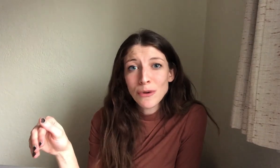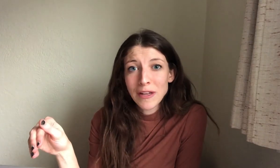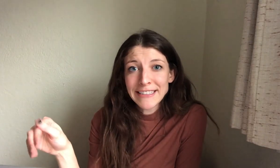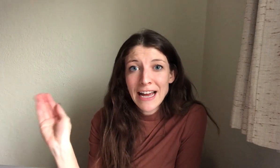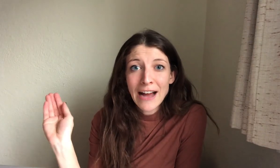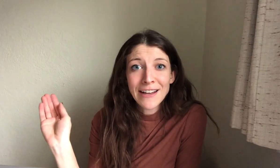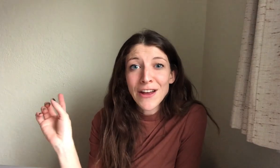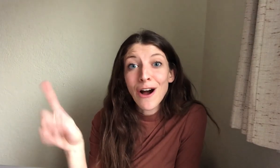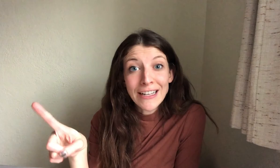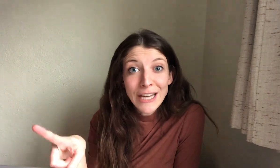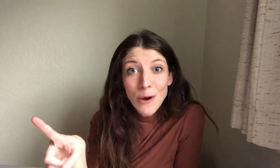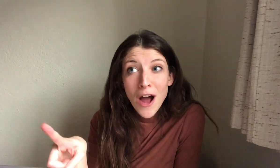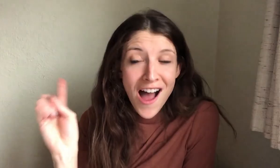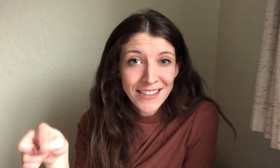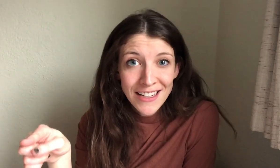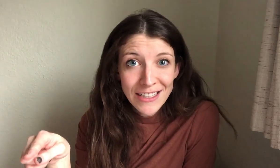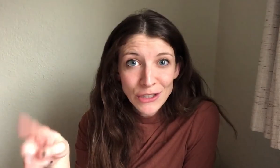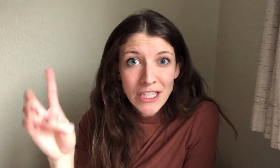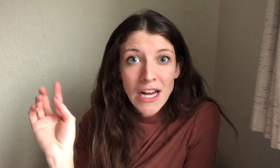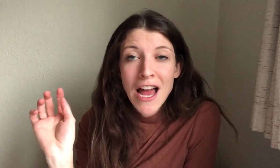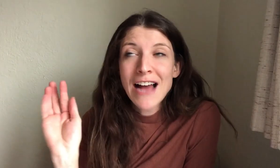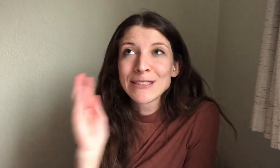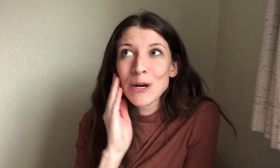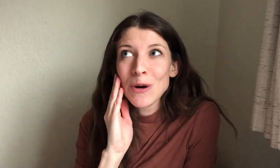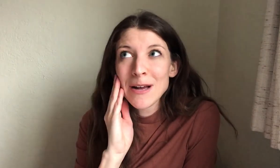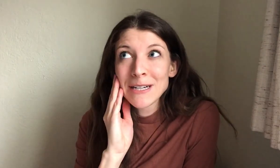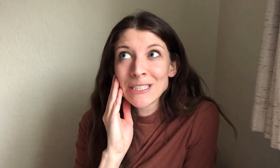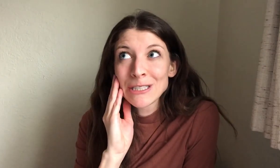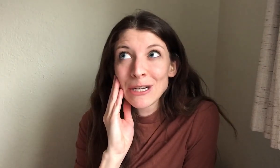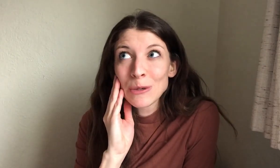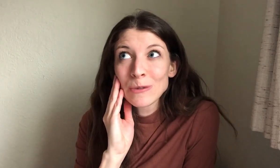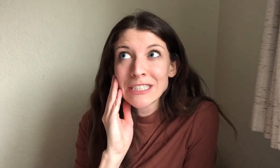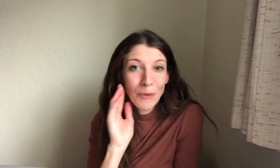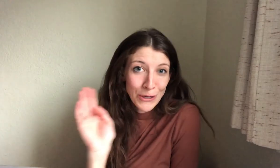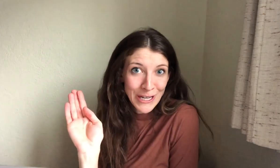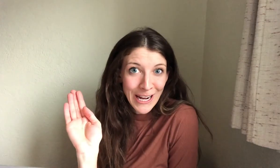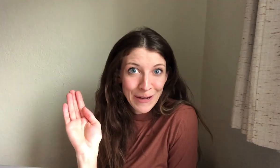replace it. I saw that Costco has that accessory. And so I might just go splurge and get it,